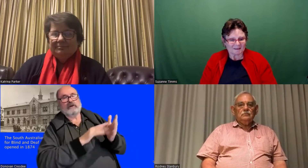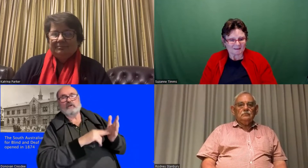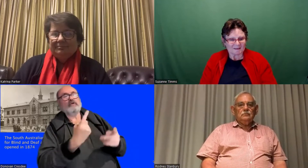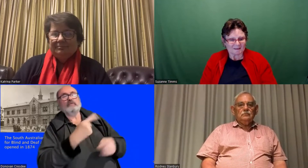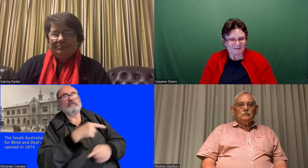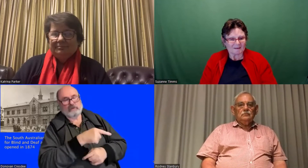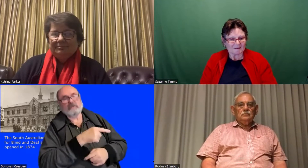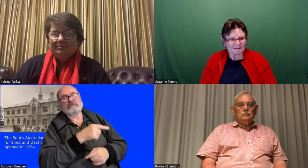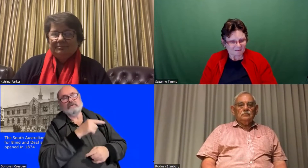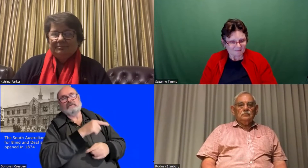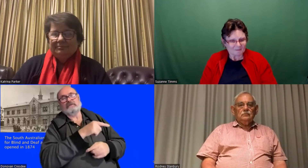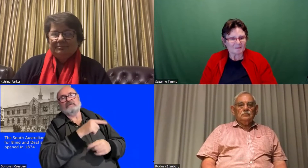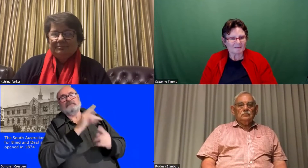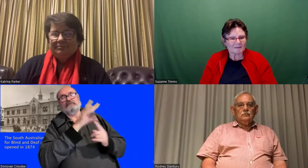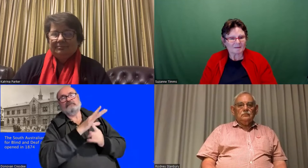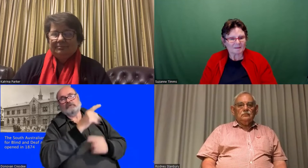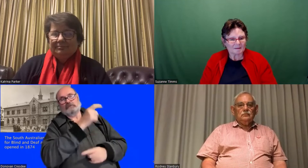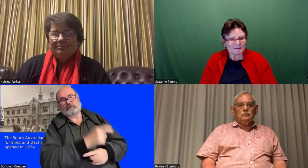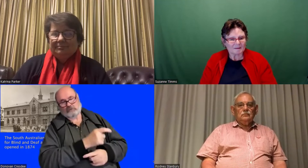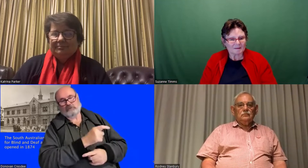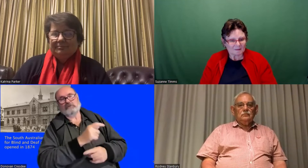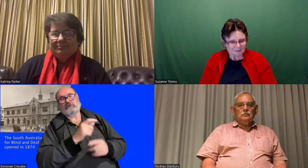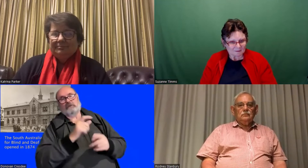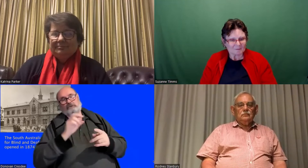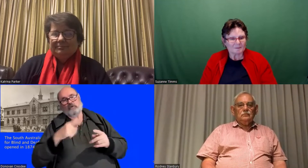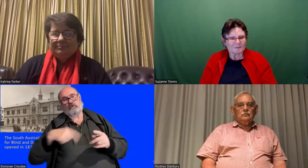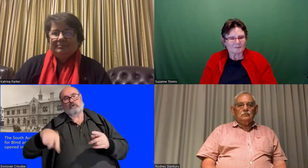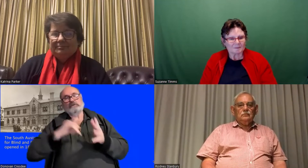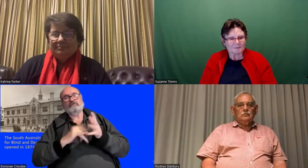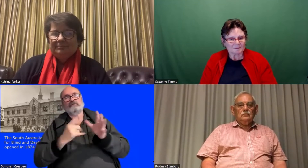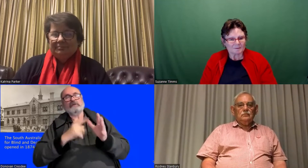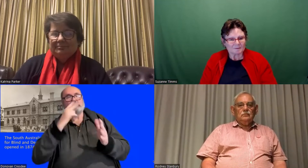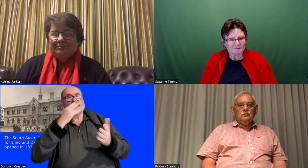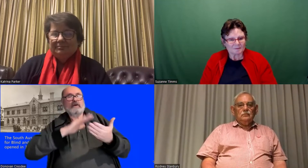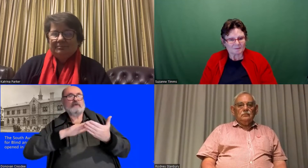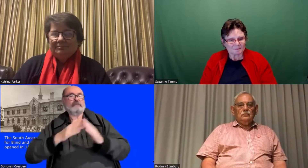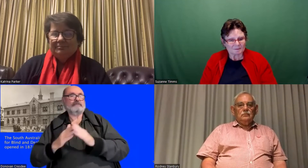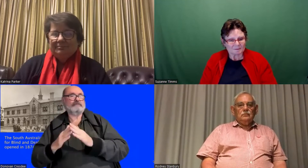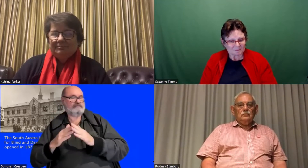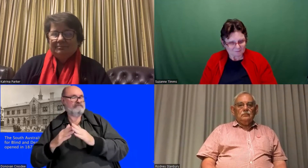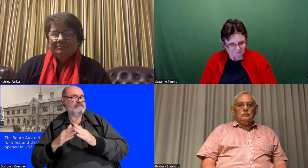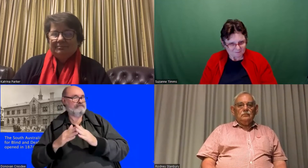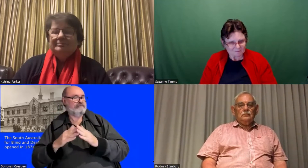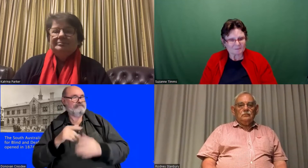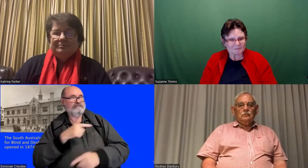So I want to explain who Samuel Johnson was he was an important member of the Deaf community